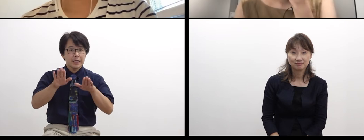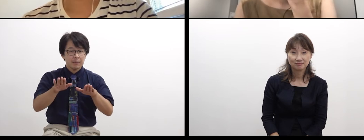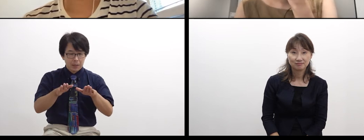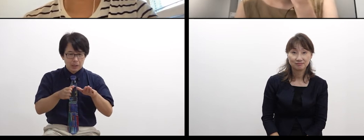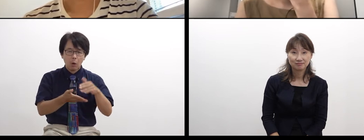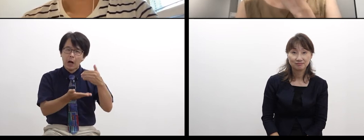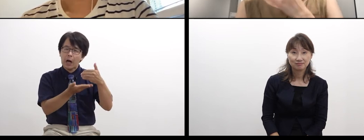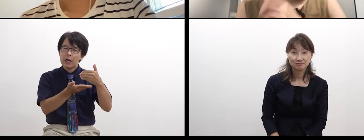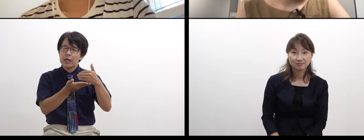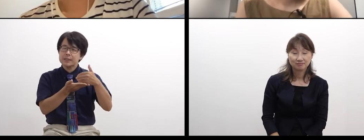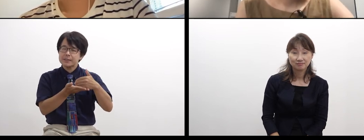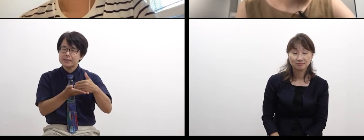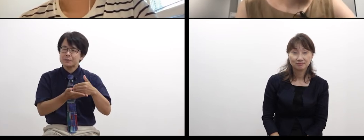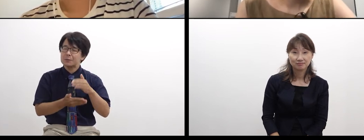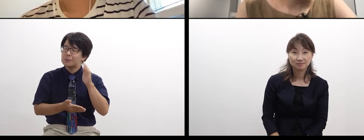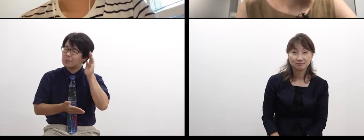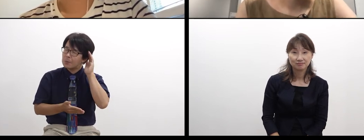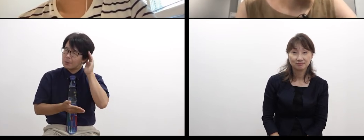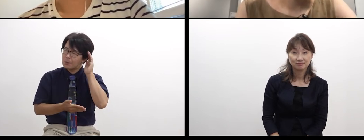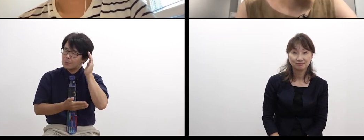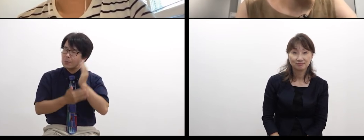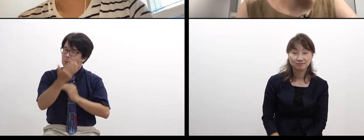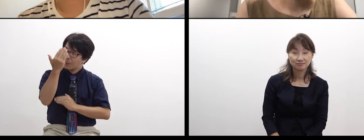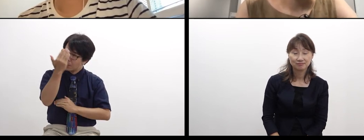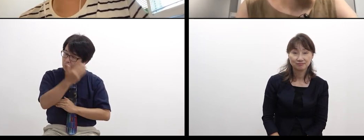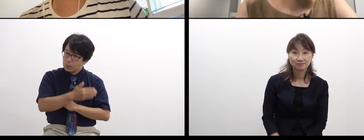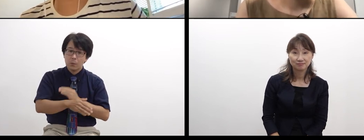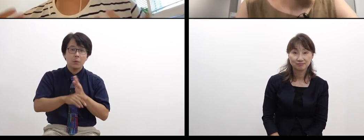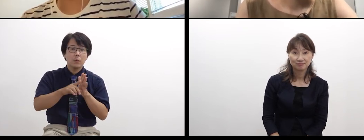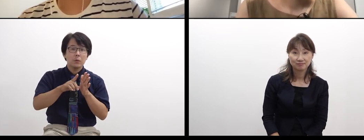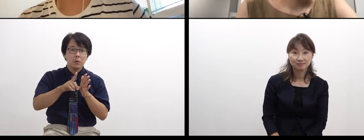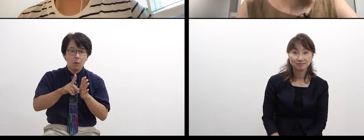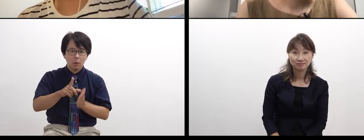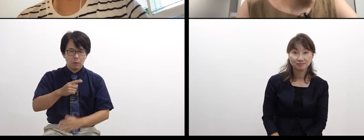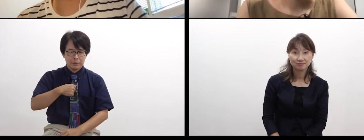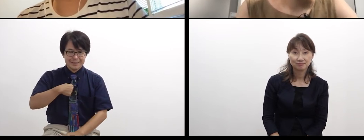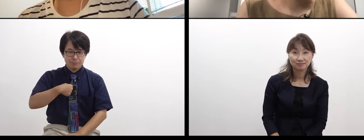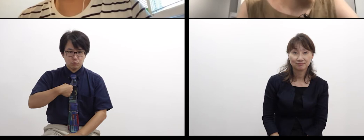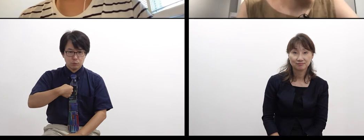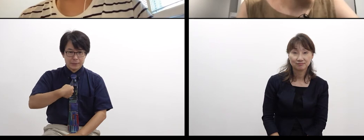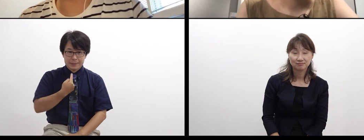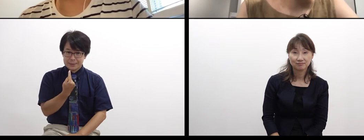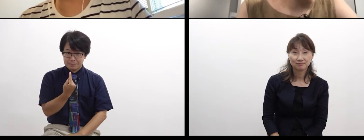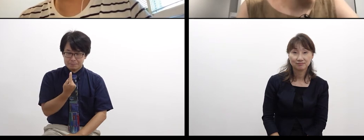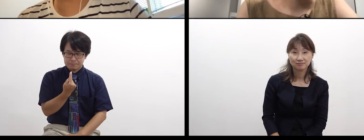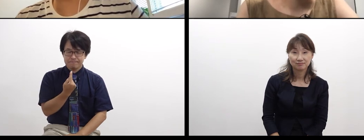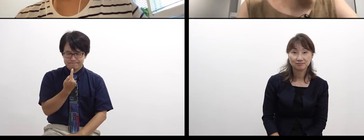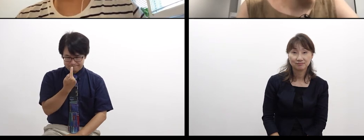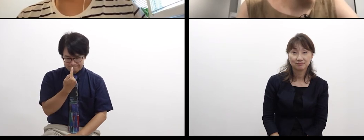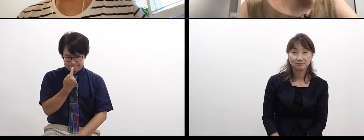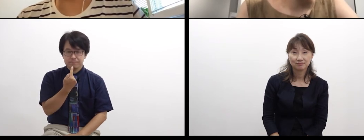I think it is very valuable